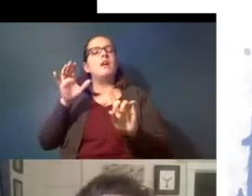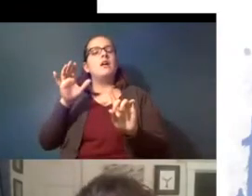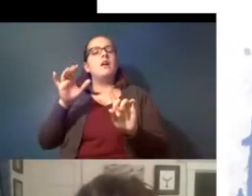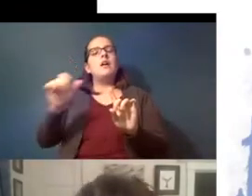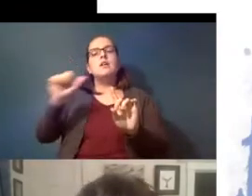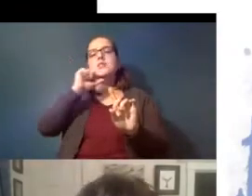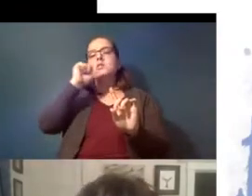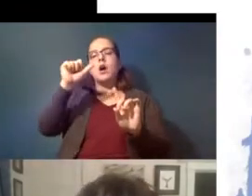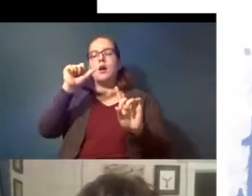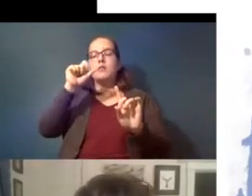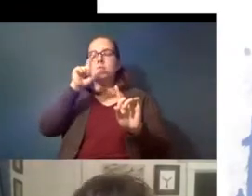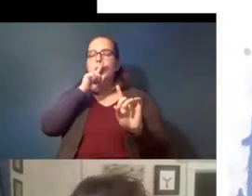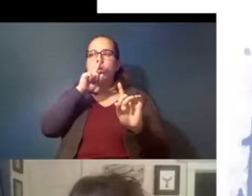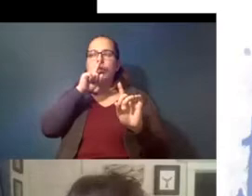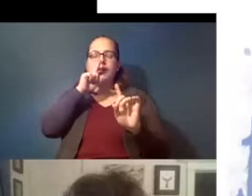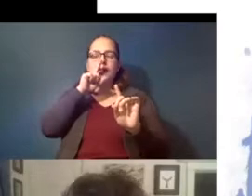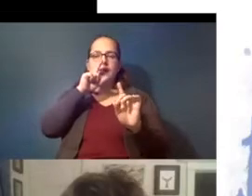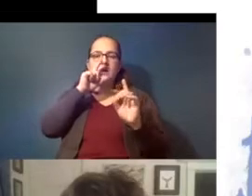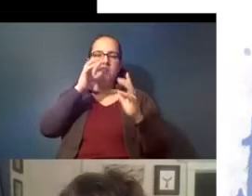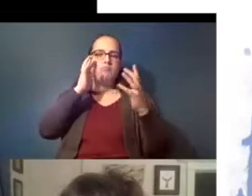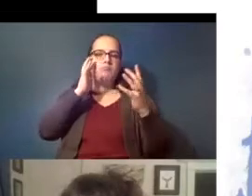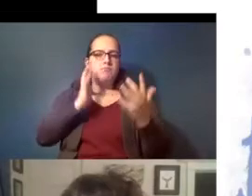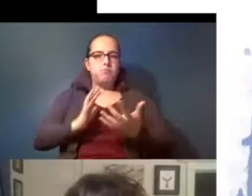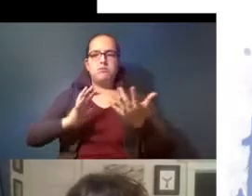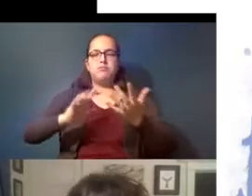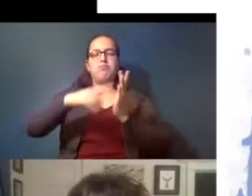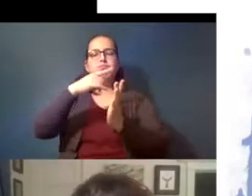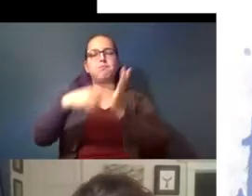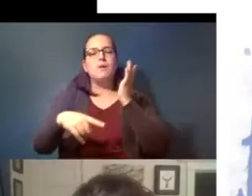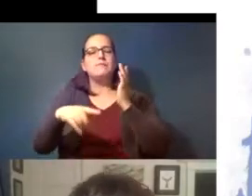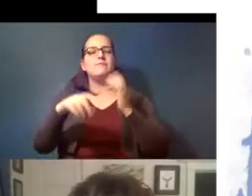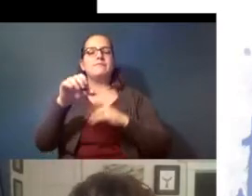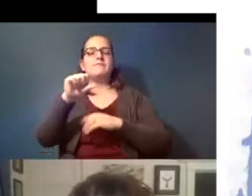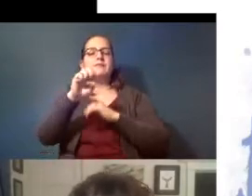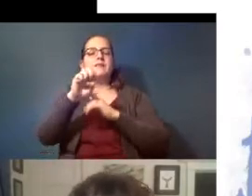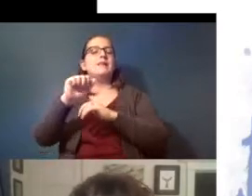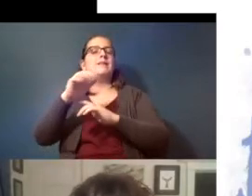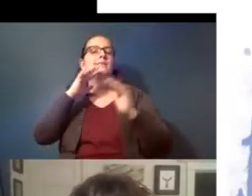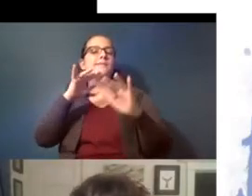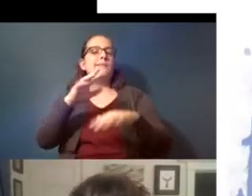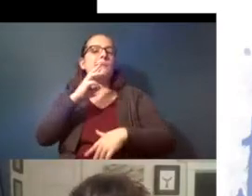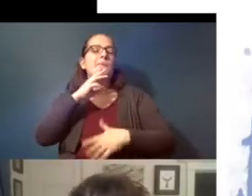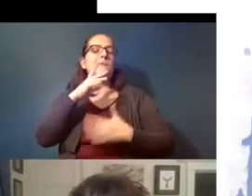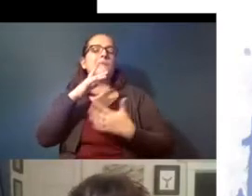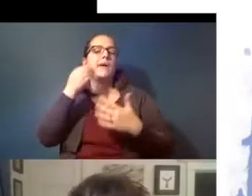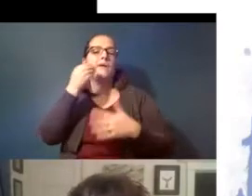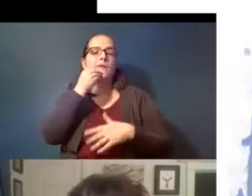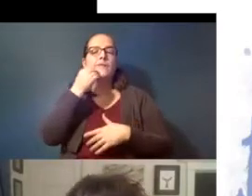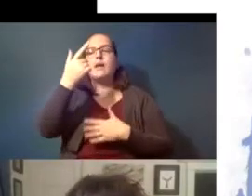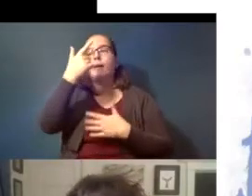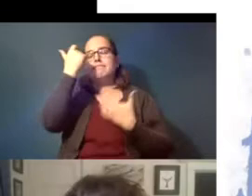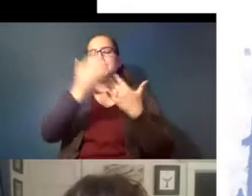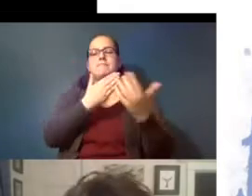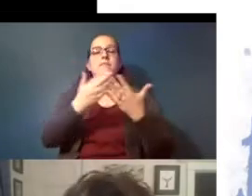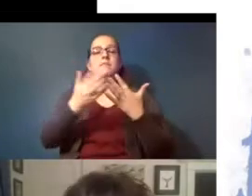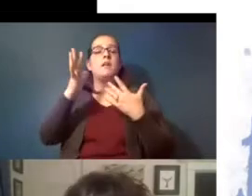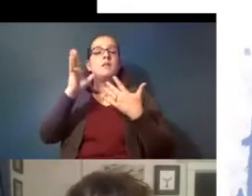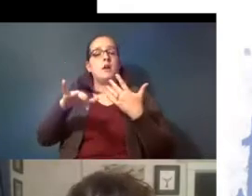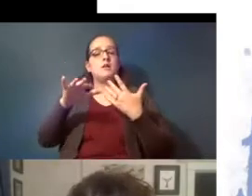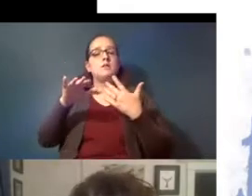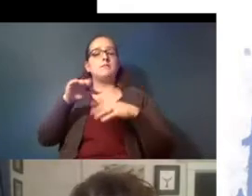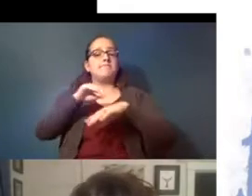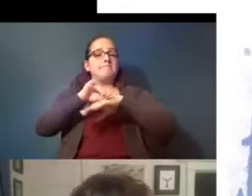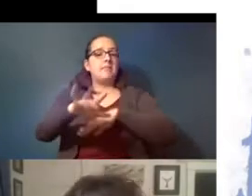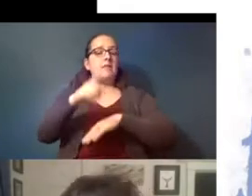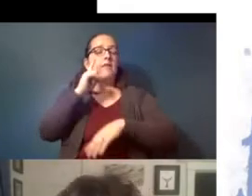get so down on seafood because even though seafood is clearly a vector from microplastics to humans